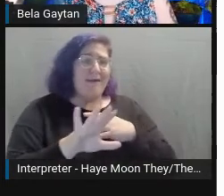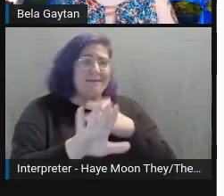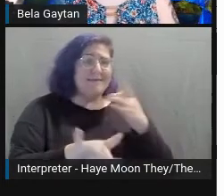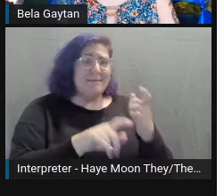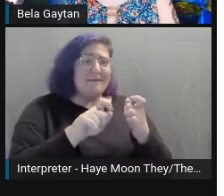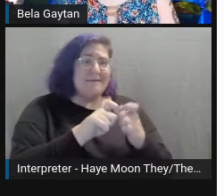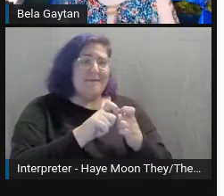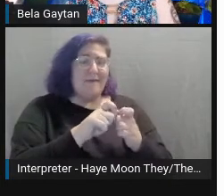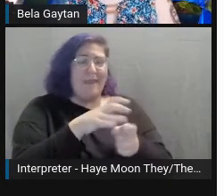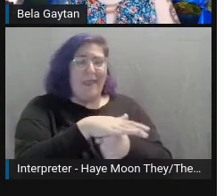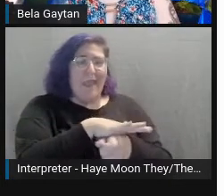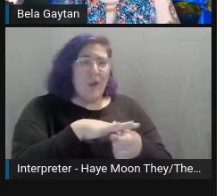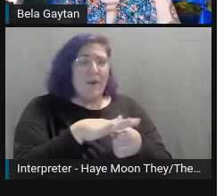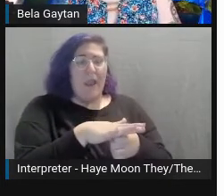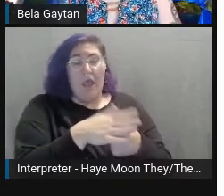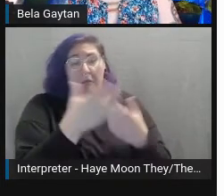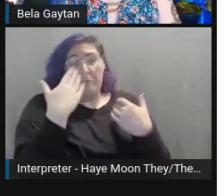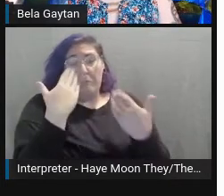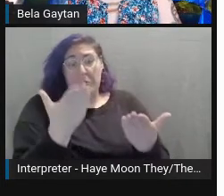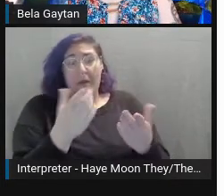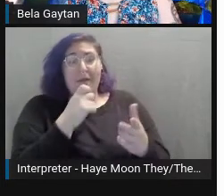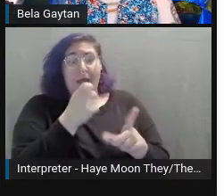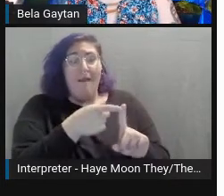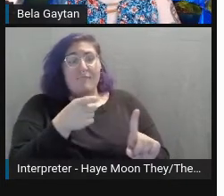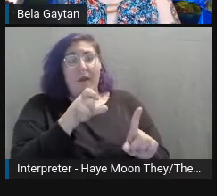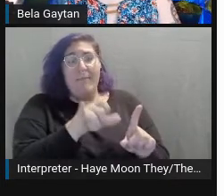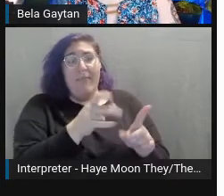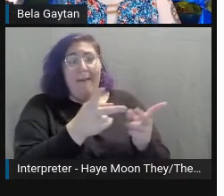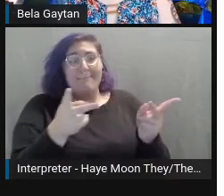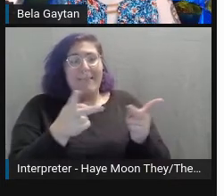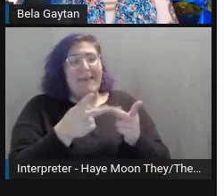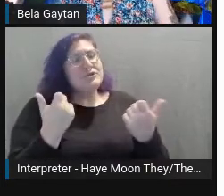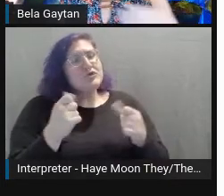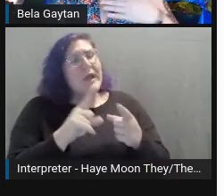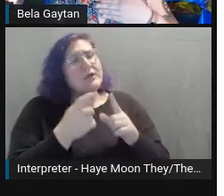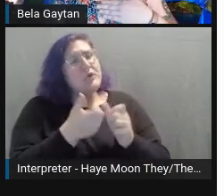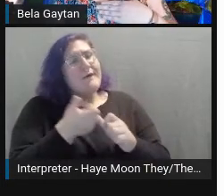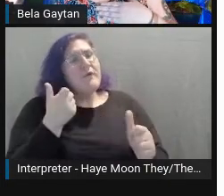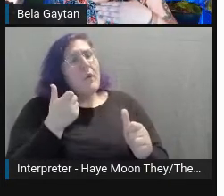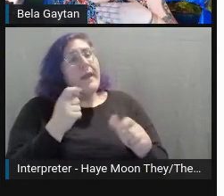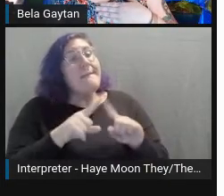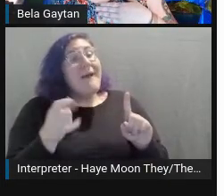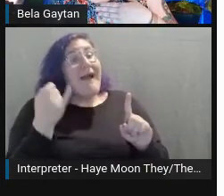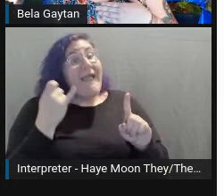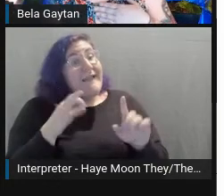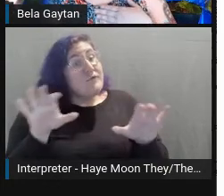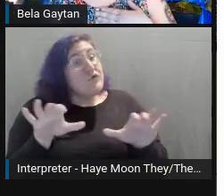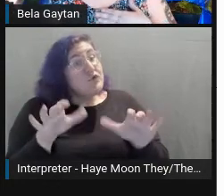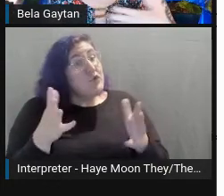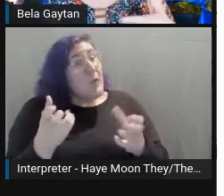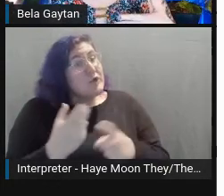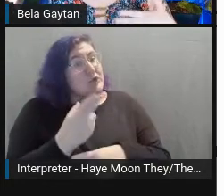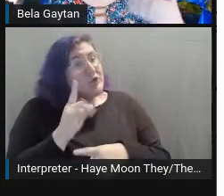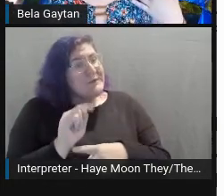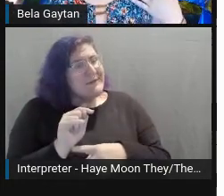of the language. Try to avoid that stuff, but if you do want to use it, provide an explanation.